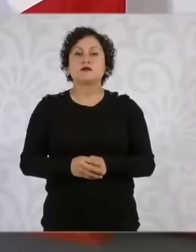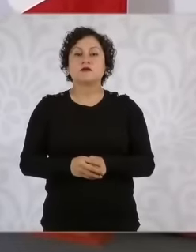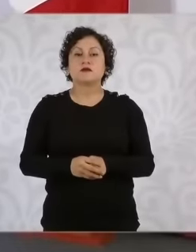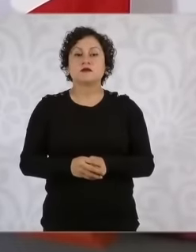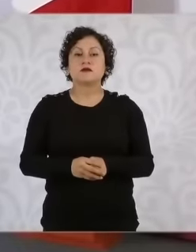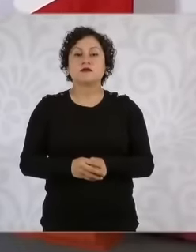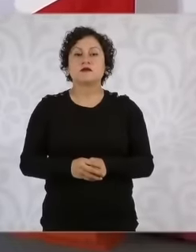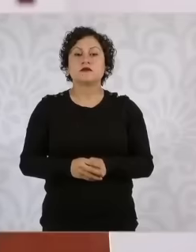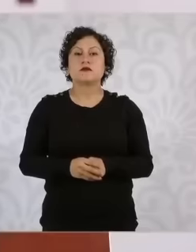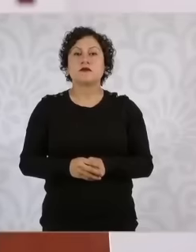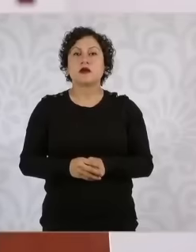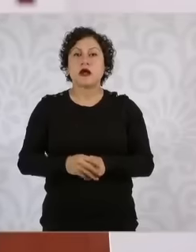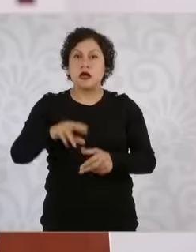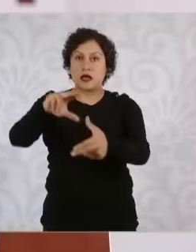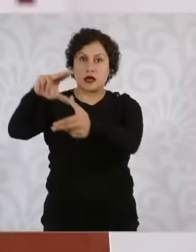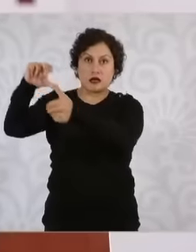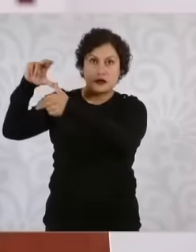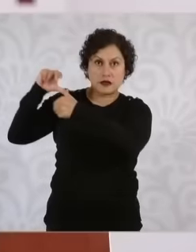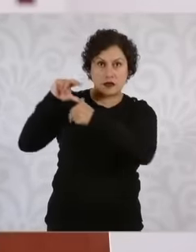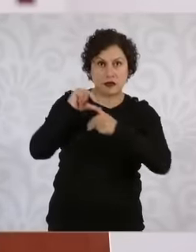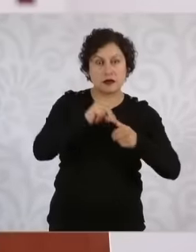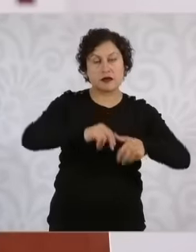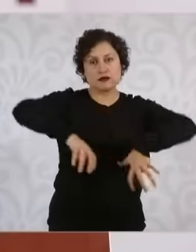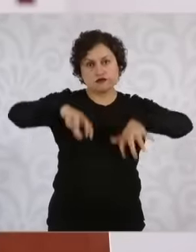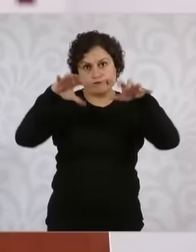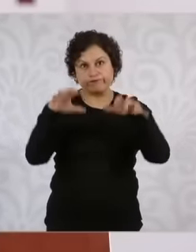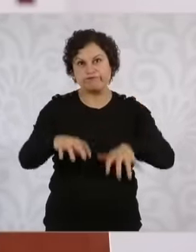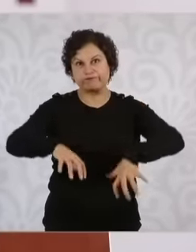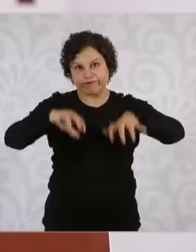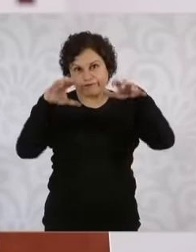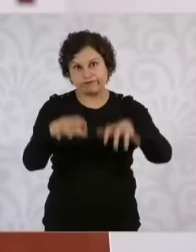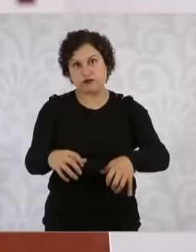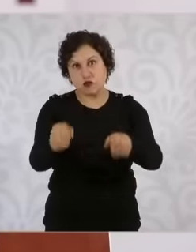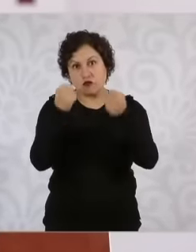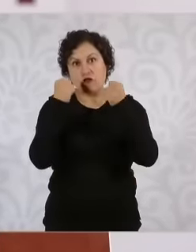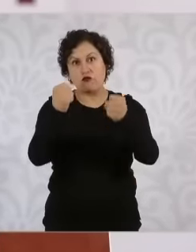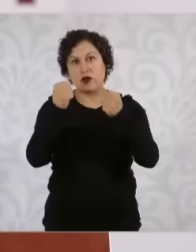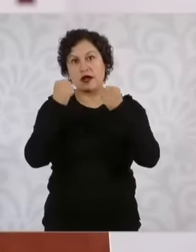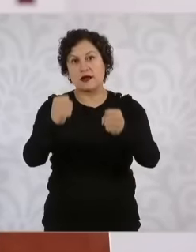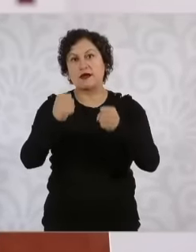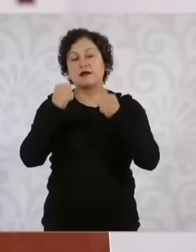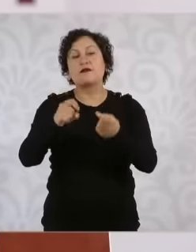will cause very heavy rains to occasional torrential rains in the Yucatan Peninsula and